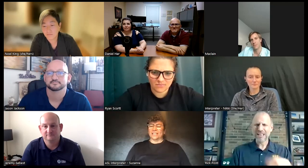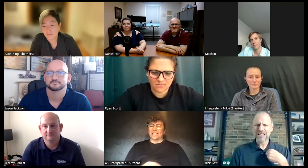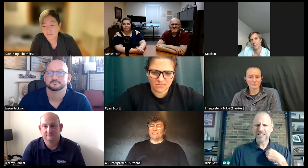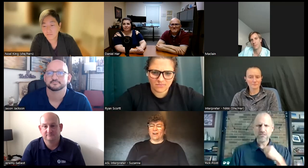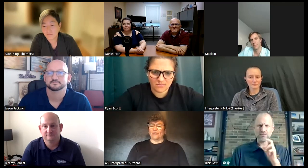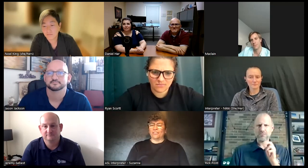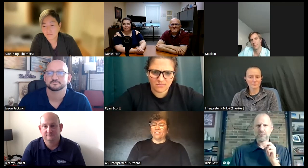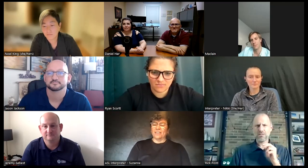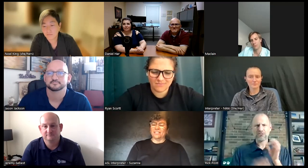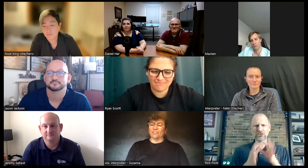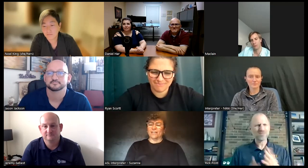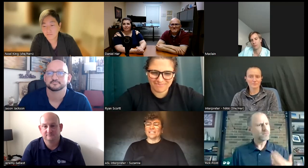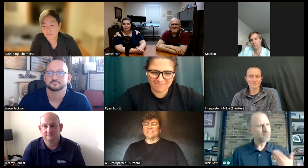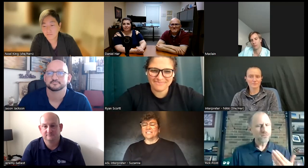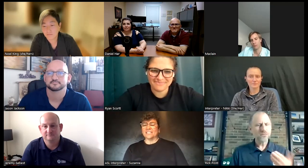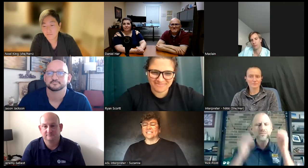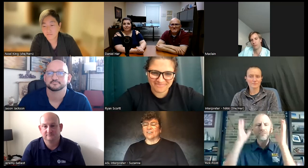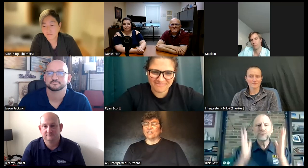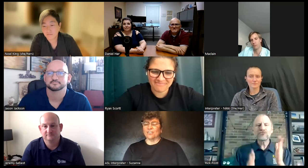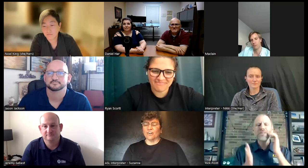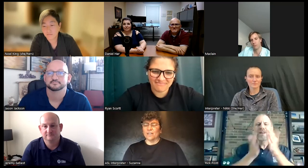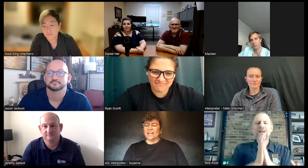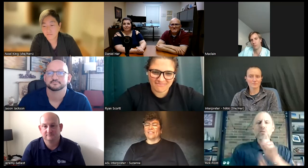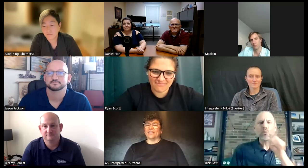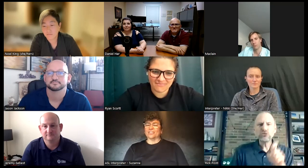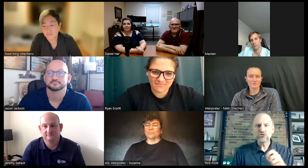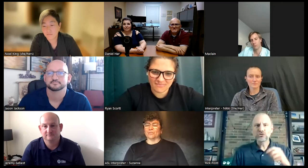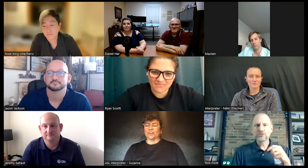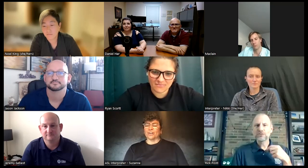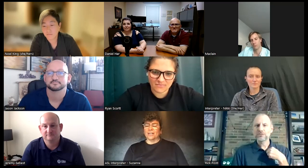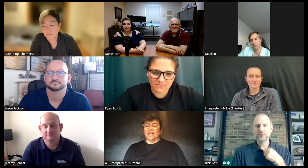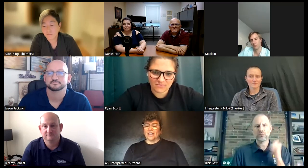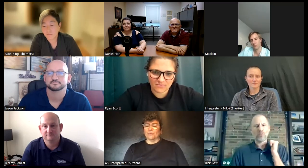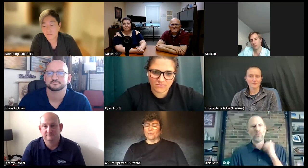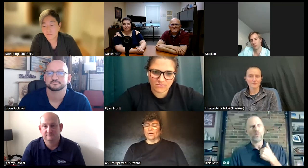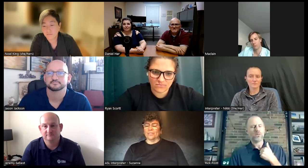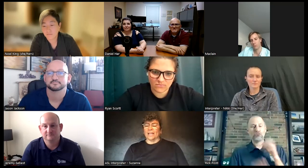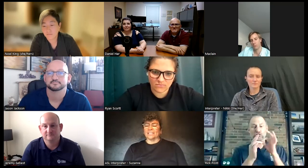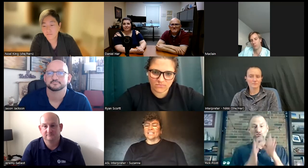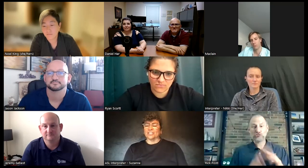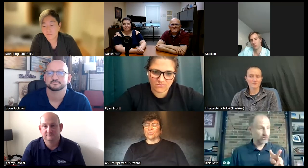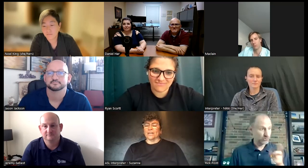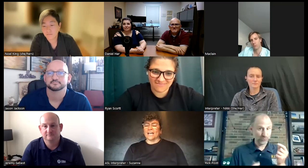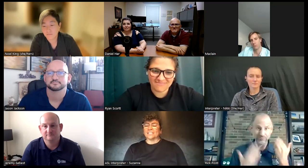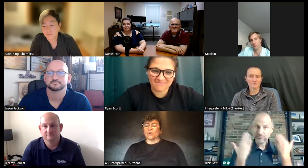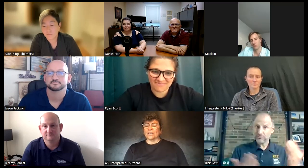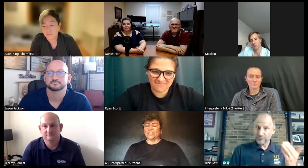get involved with all the different activities I said no no no and The Interpreter like the teacher would ask a question